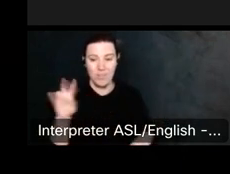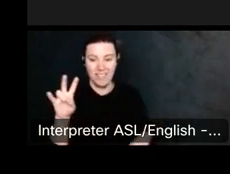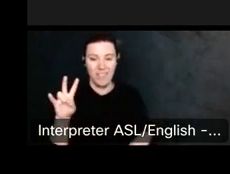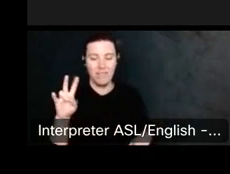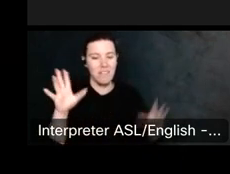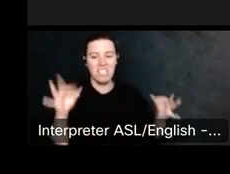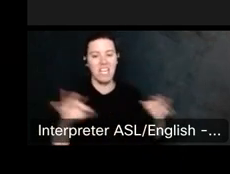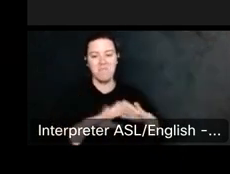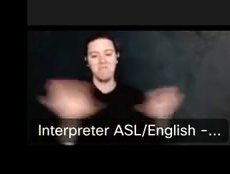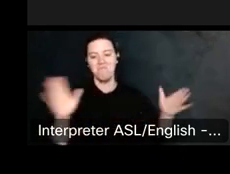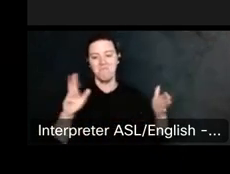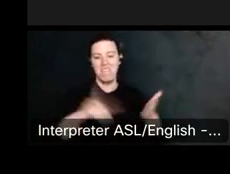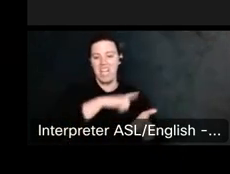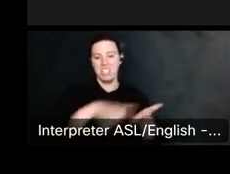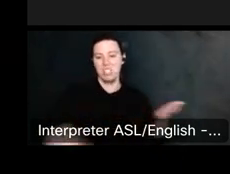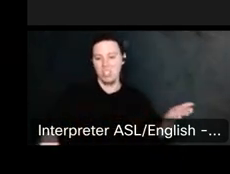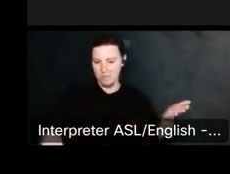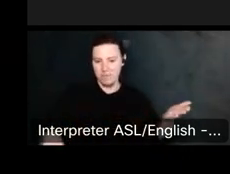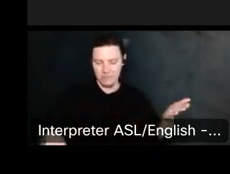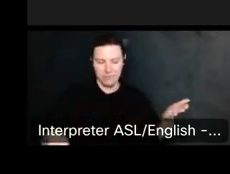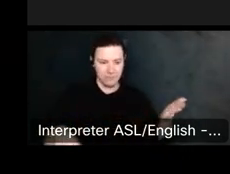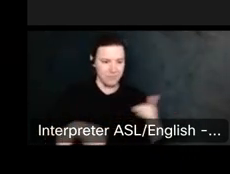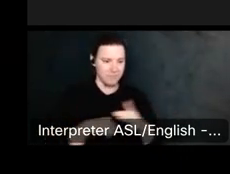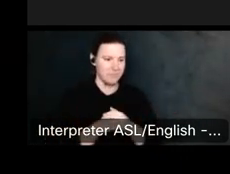Next slide, but.